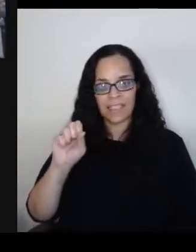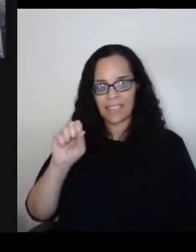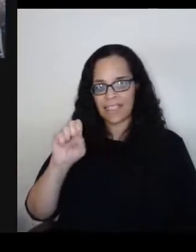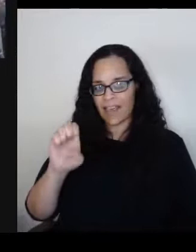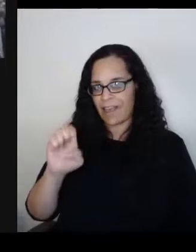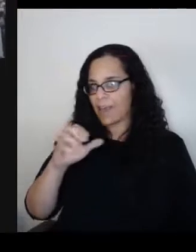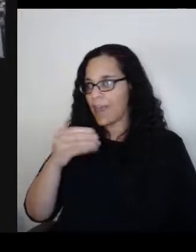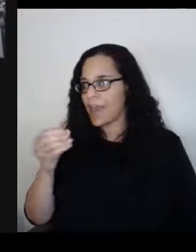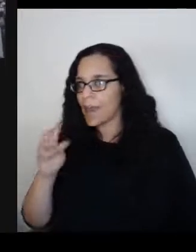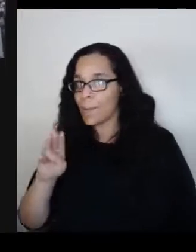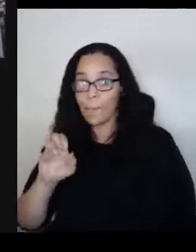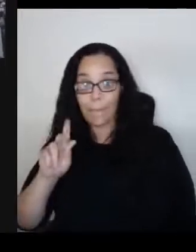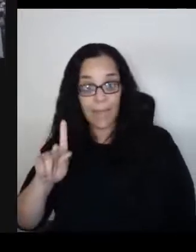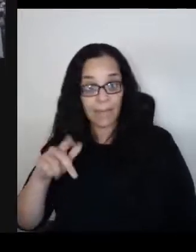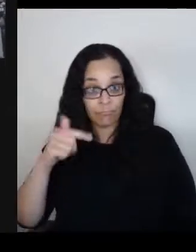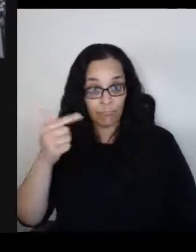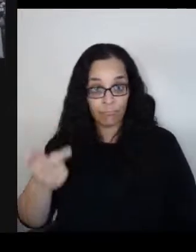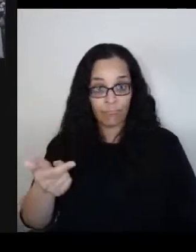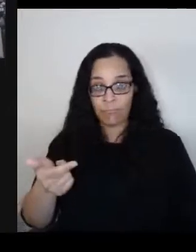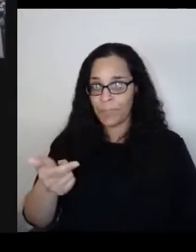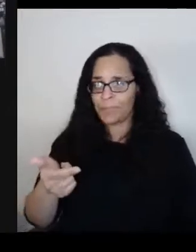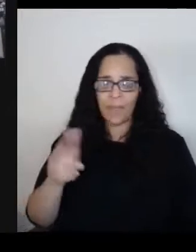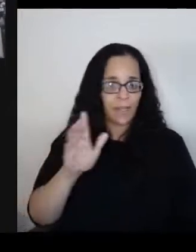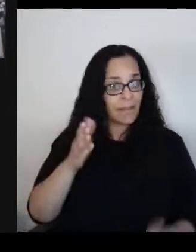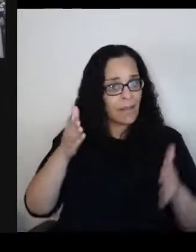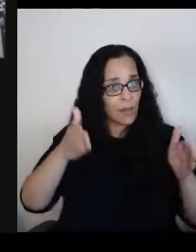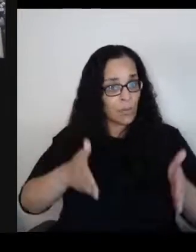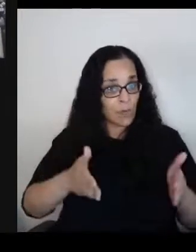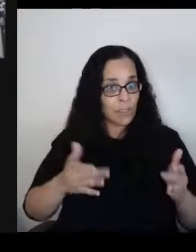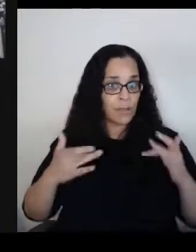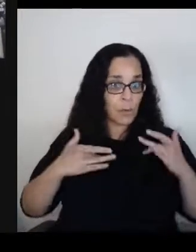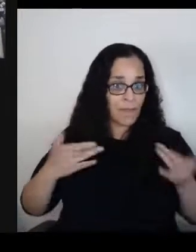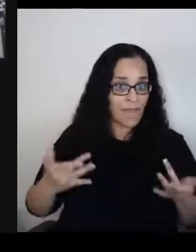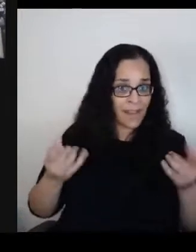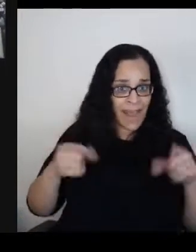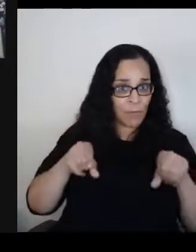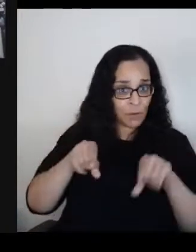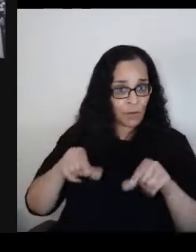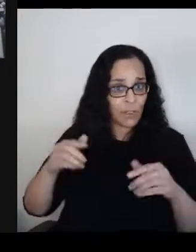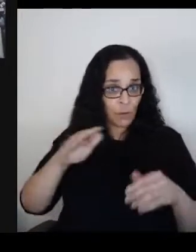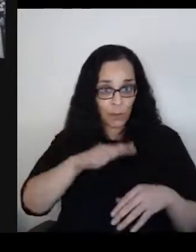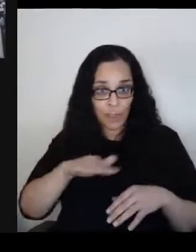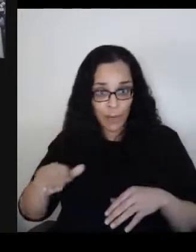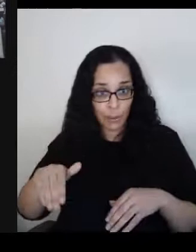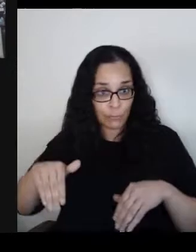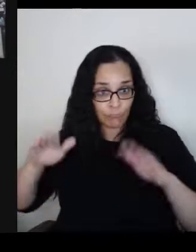was there a person or event from your childhood that has stayed with you and helped define